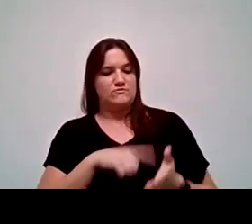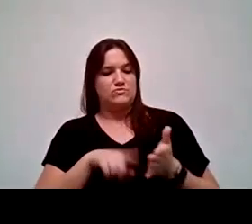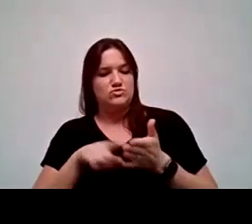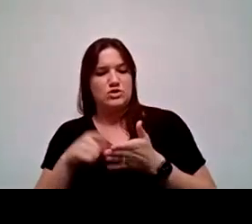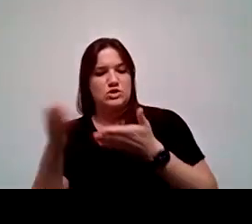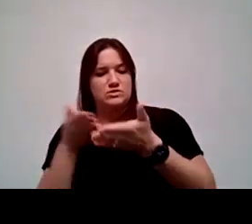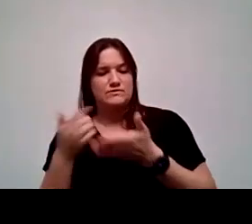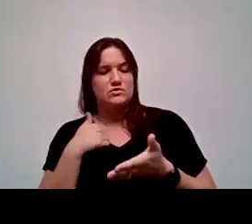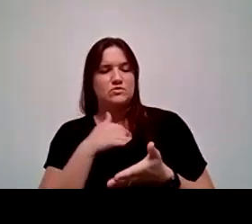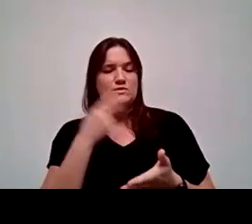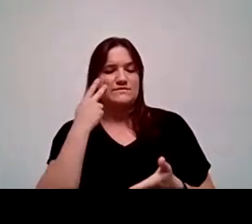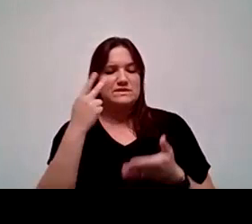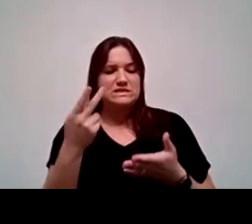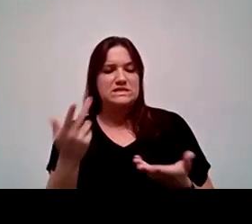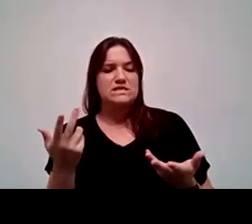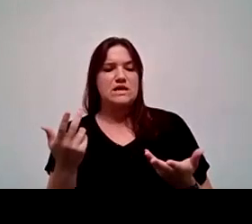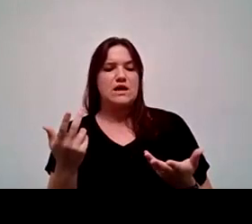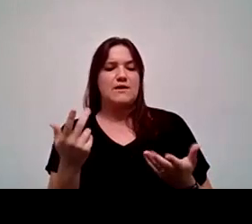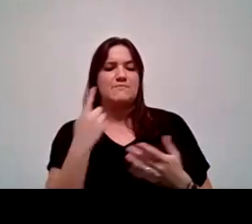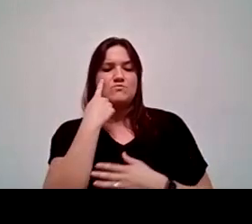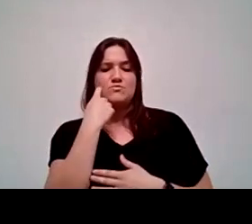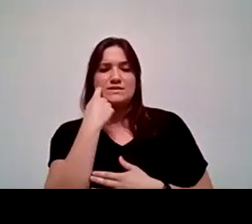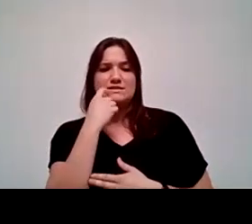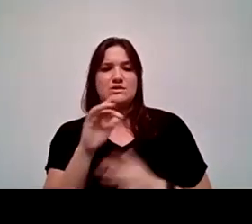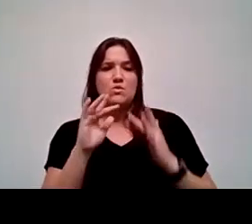We've certainly seen a recent webinar on that topic,